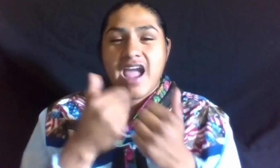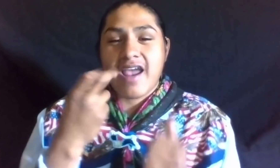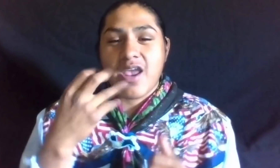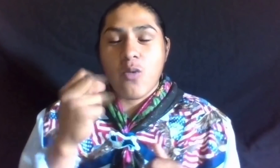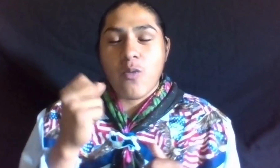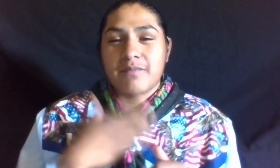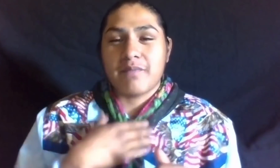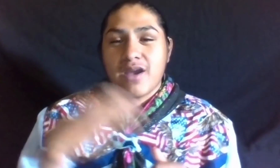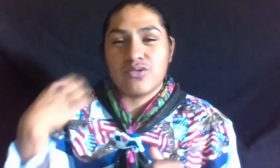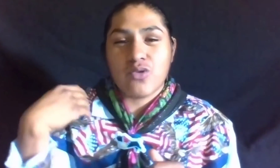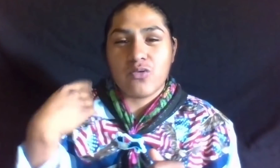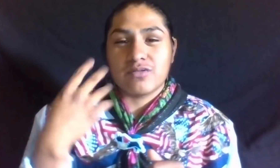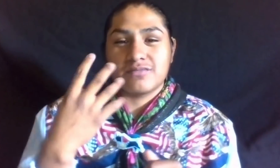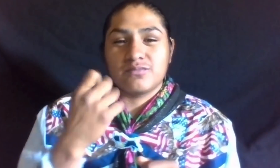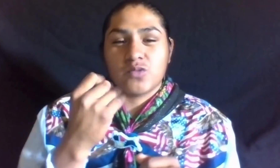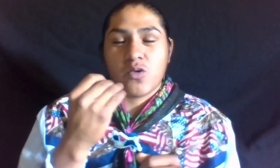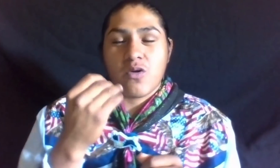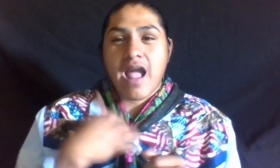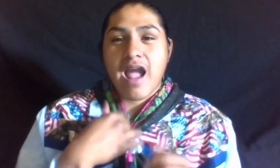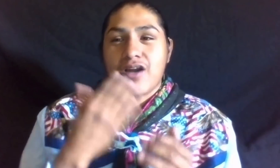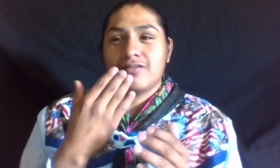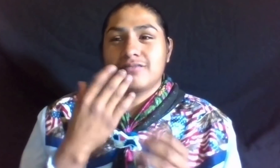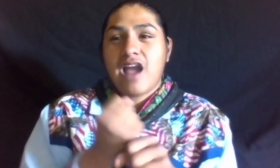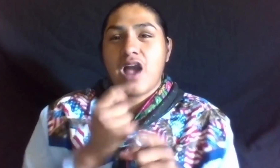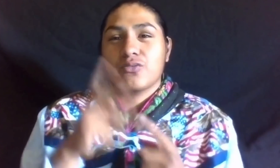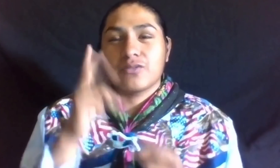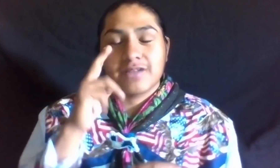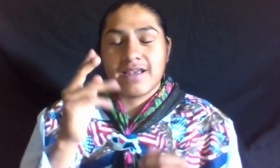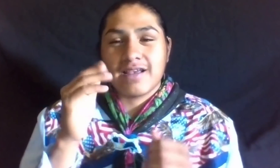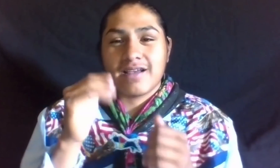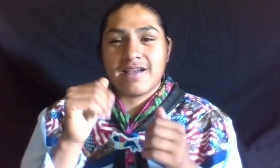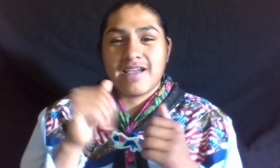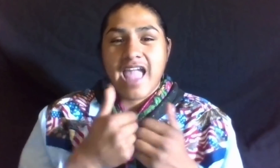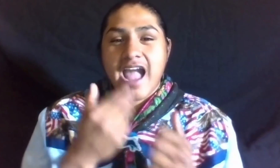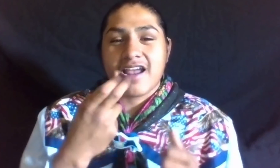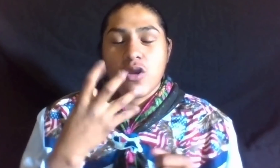HE WAS ALSO MY COACH SO I KNEW HIM IN THE CLASSROOM